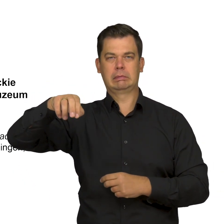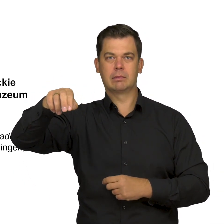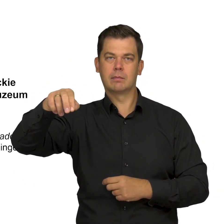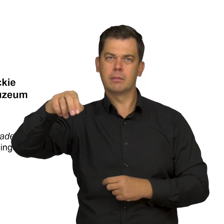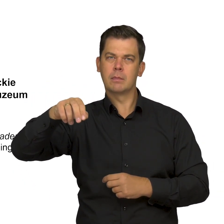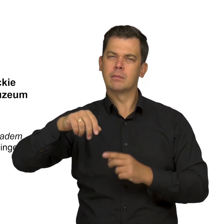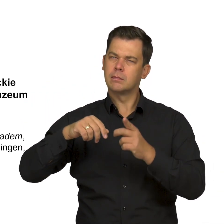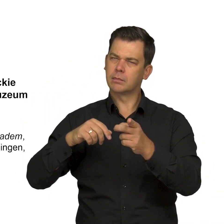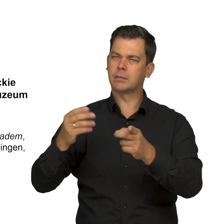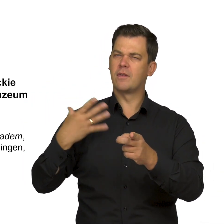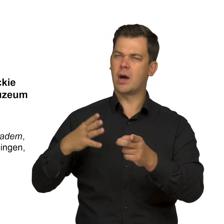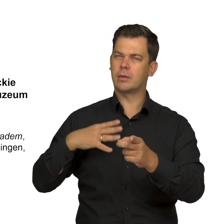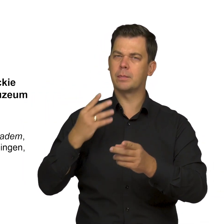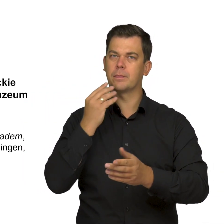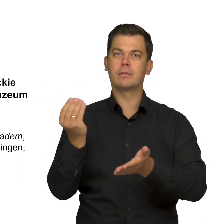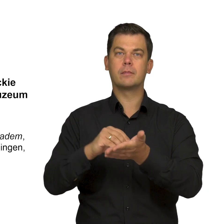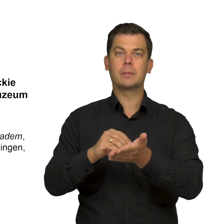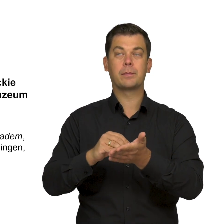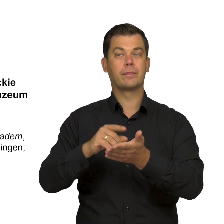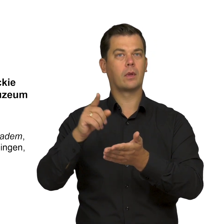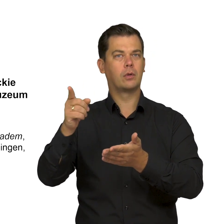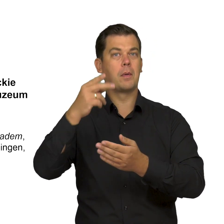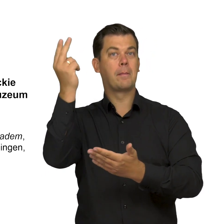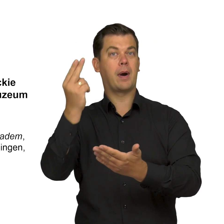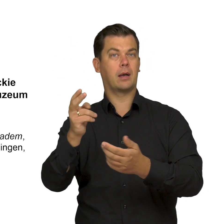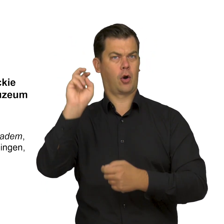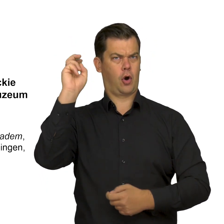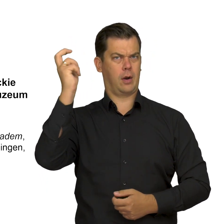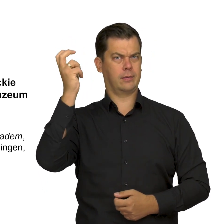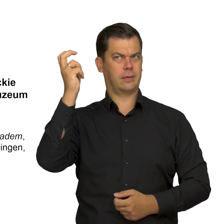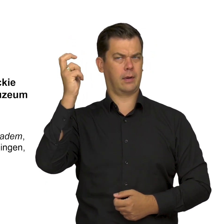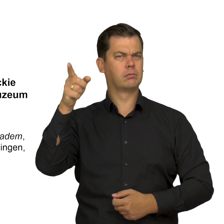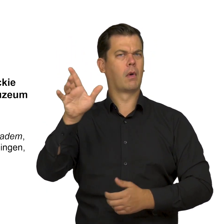It ought to be emphasized that, paradoxically,